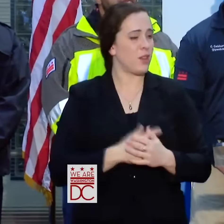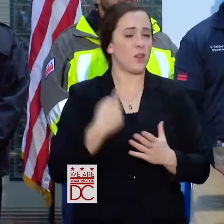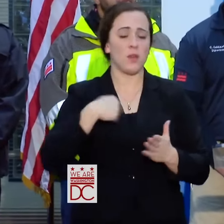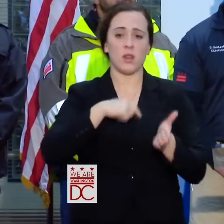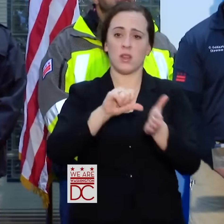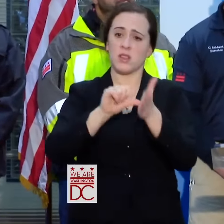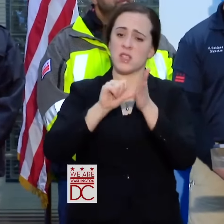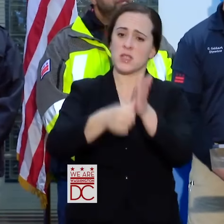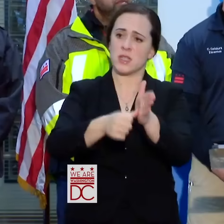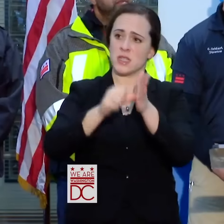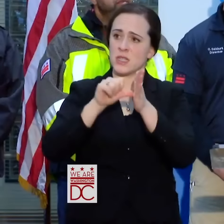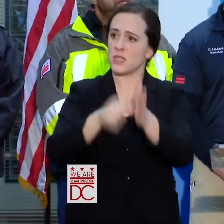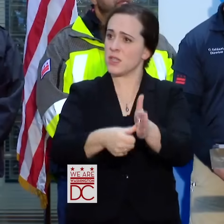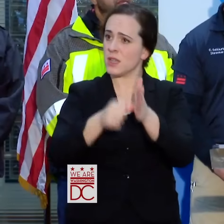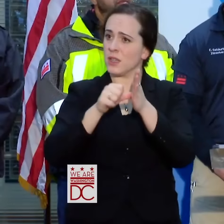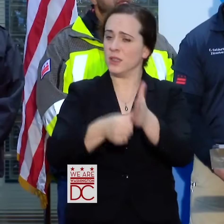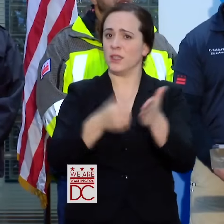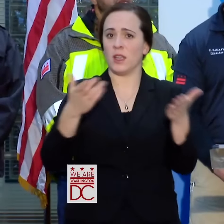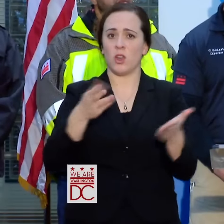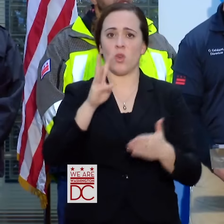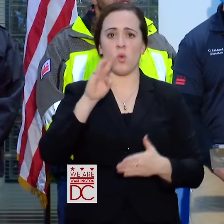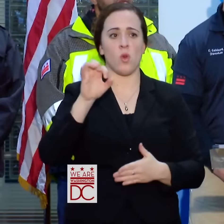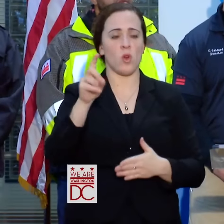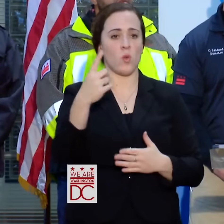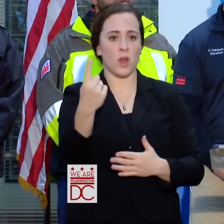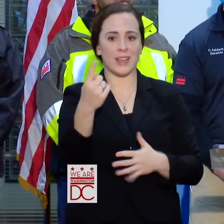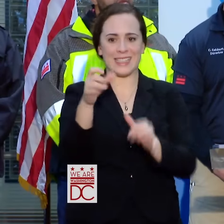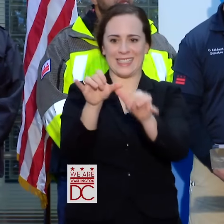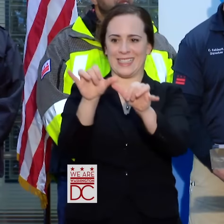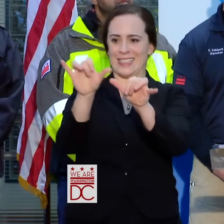CONSTITUENTS HERE IN WARD 1. WHICH IS STAY SOMEWHERE, WHEREVER YOU ARE.